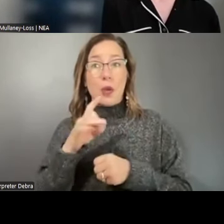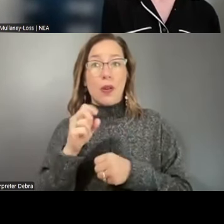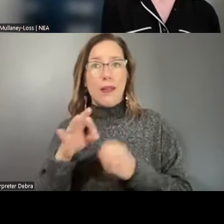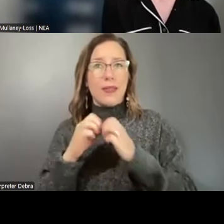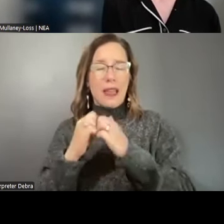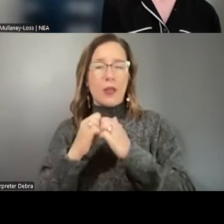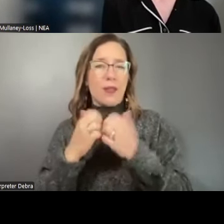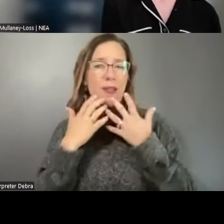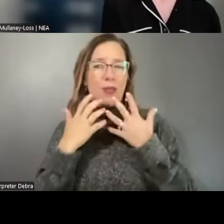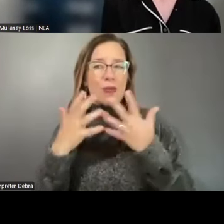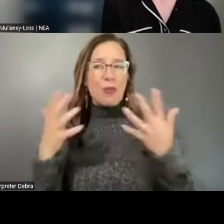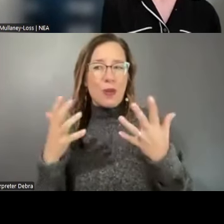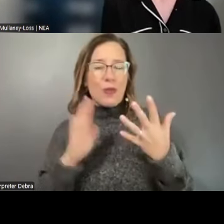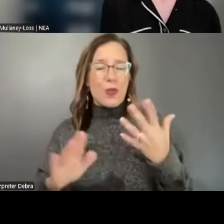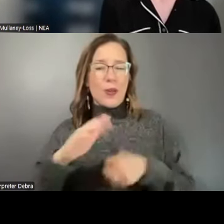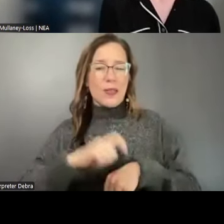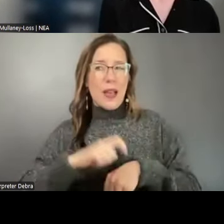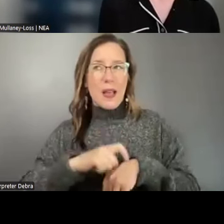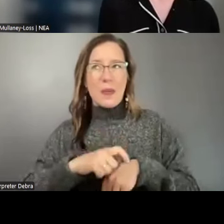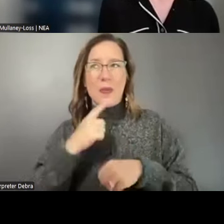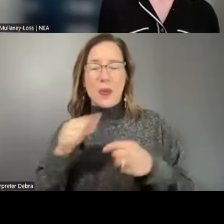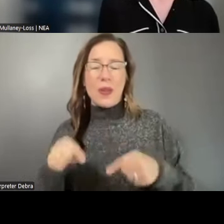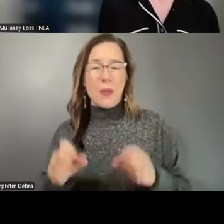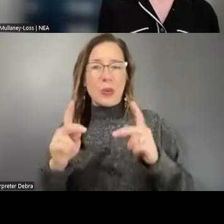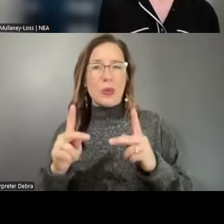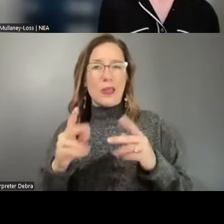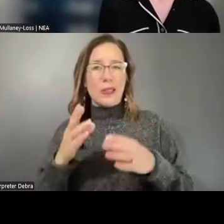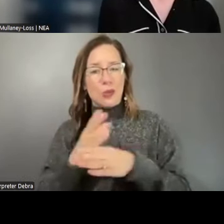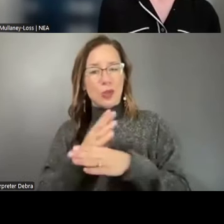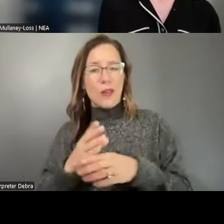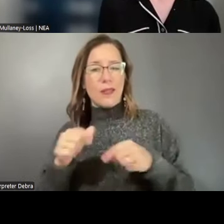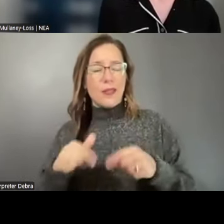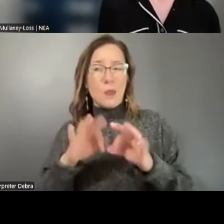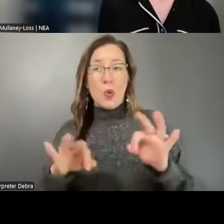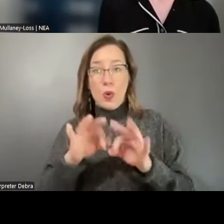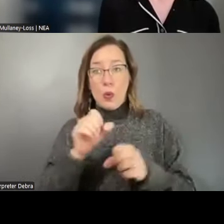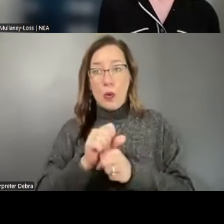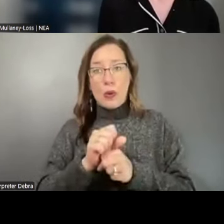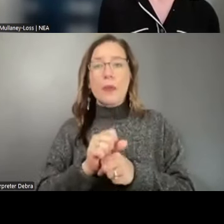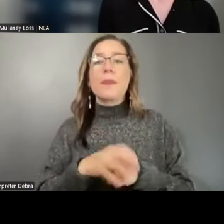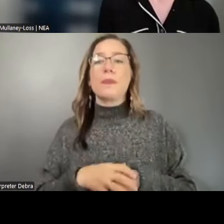you so much for the time and for the opportunity to share this important work. And I would love to